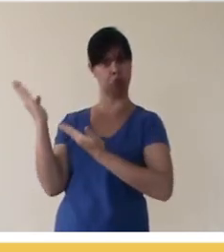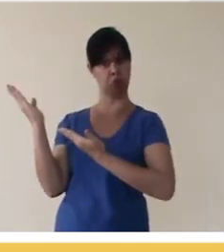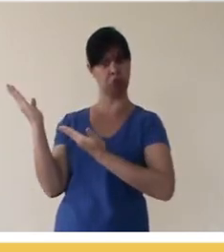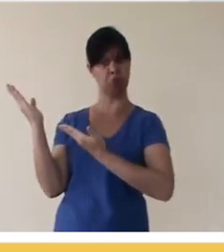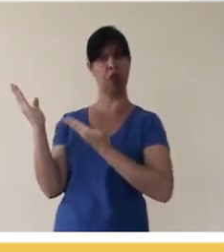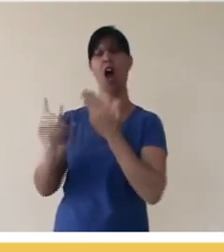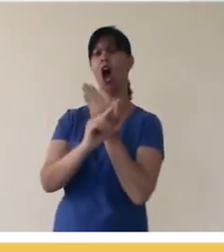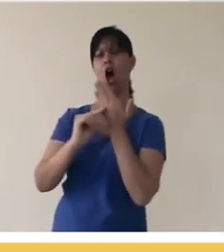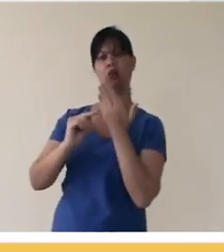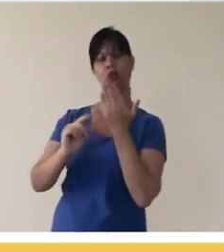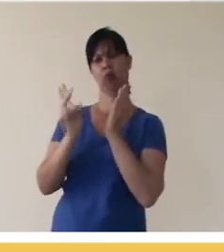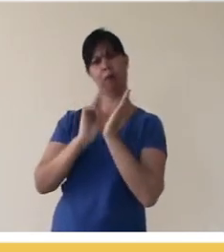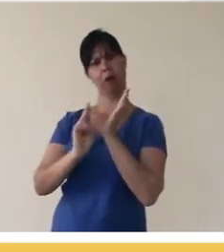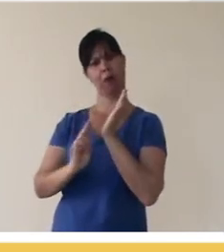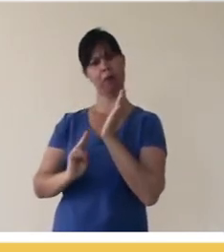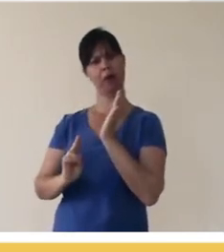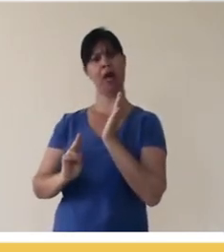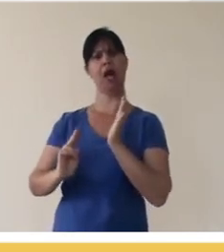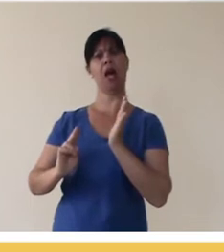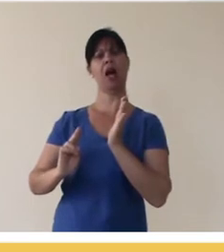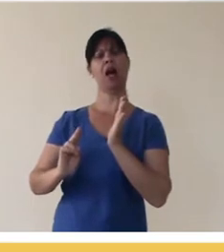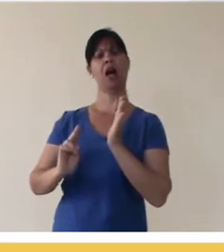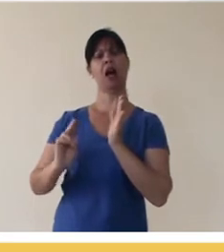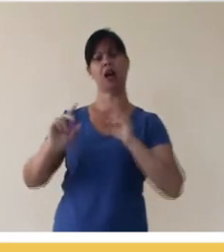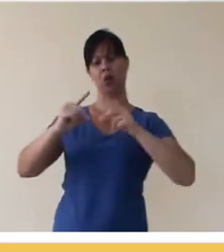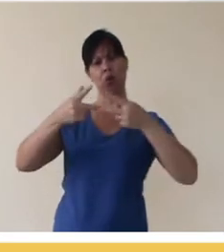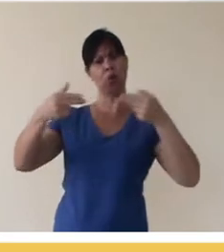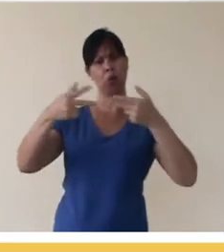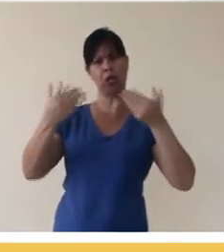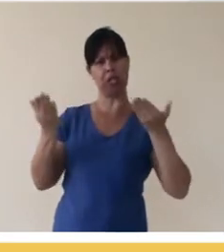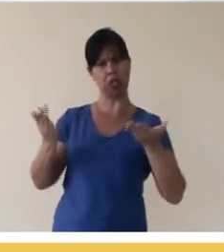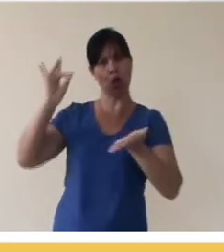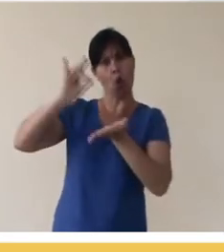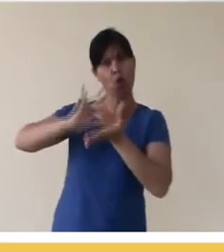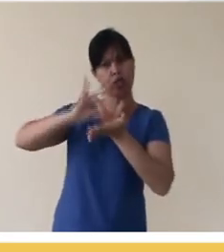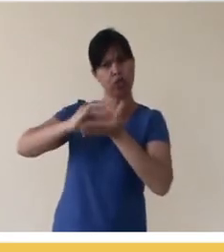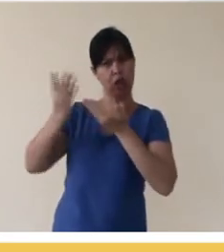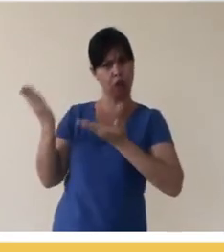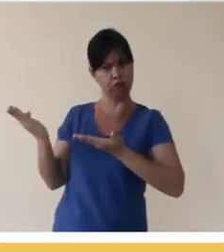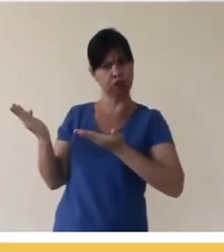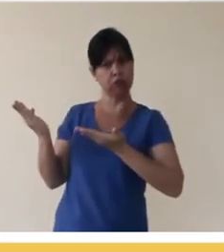Title X, authored by X authors, is available at the original address, whatever